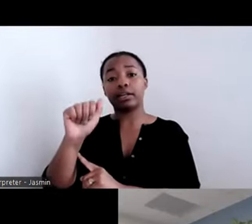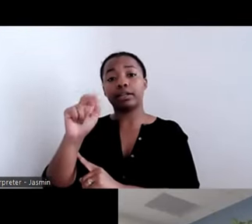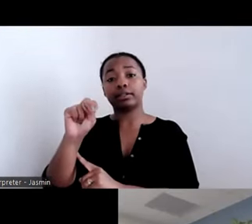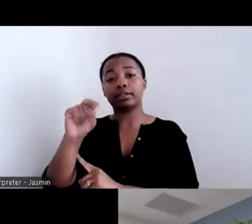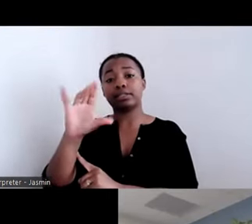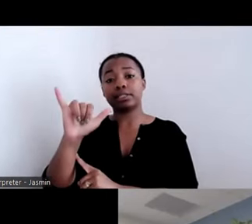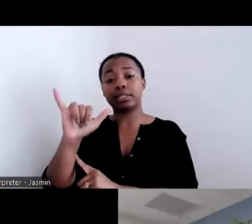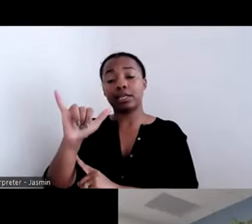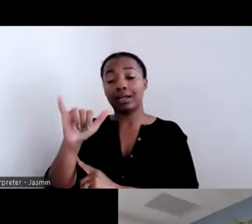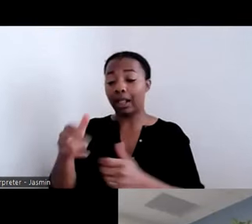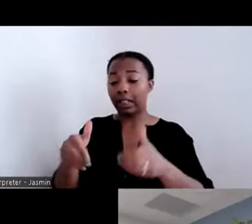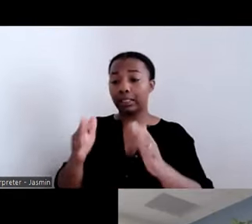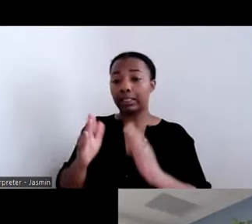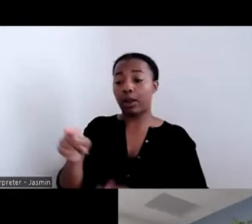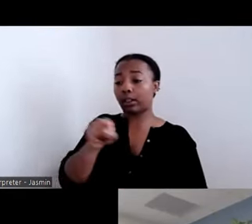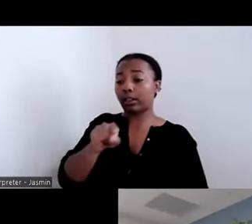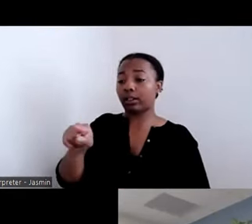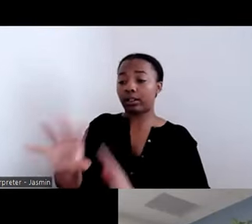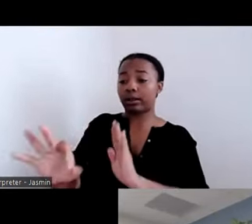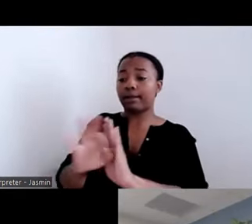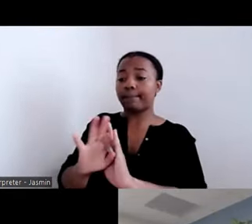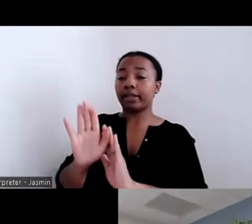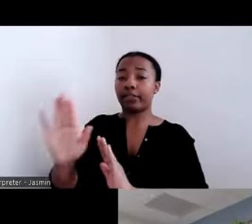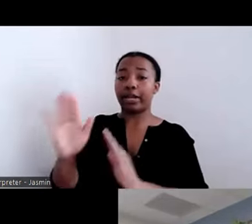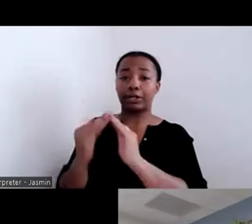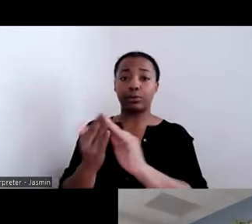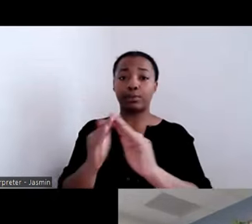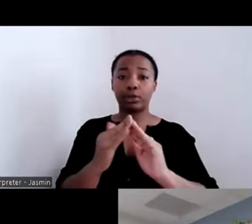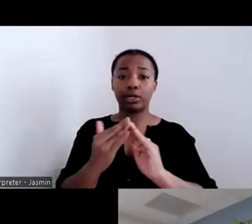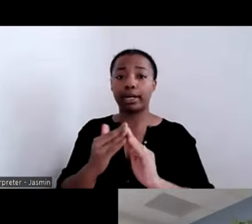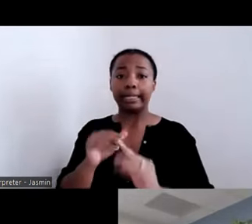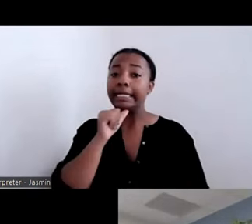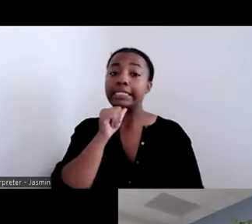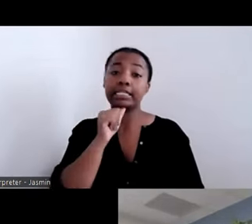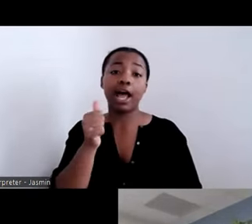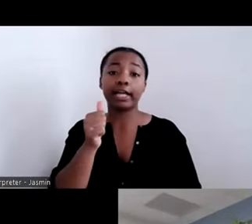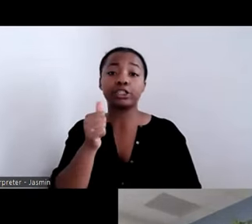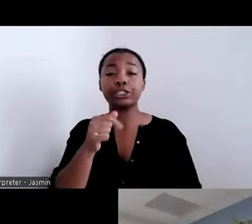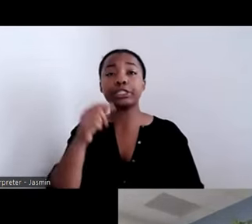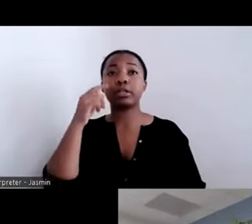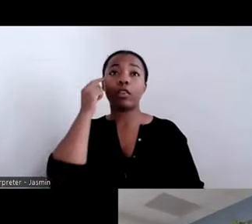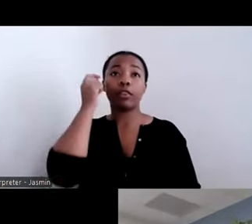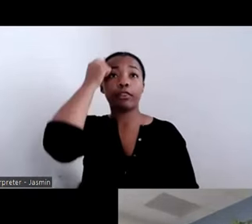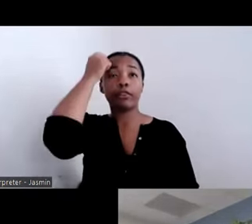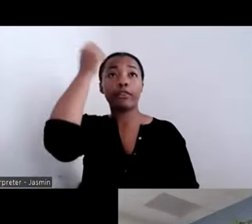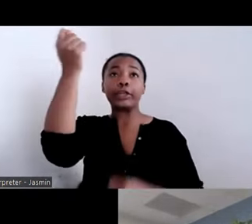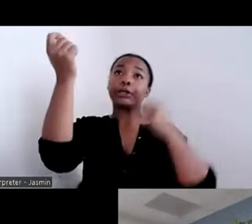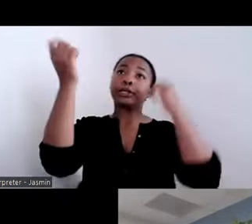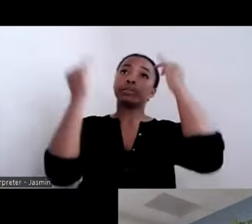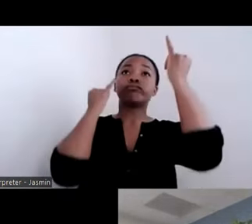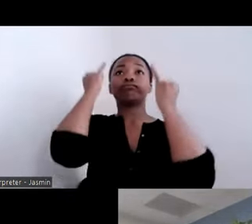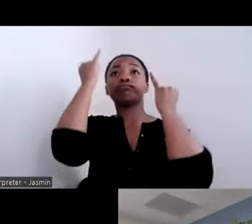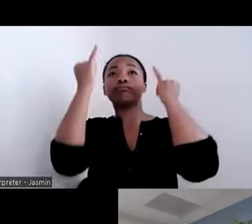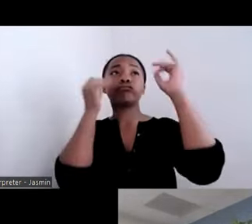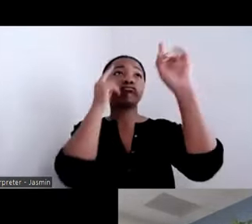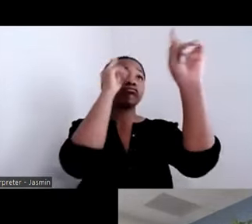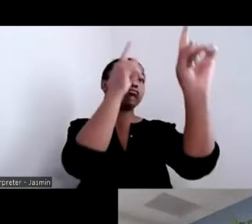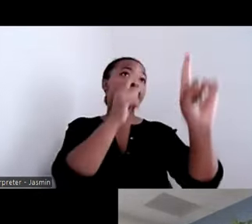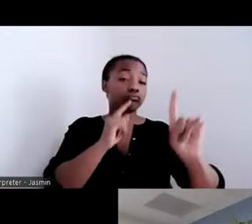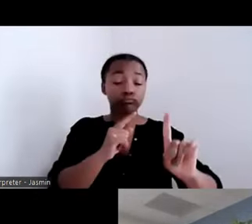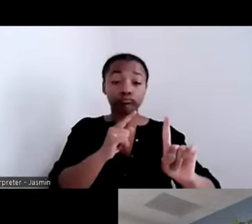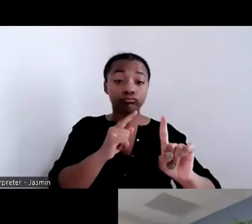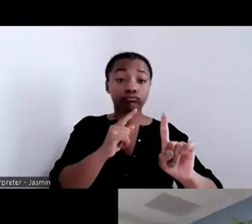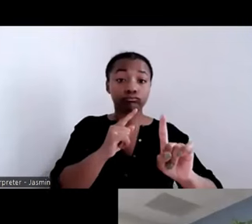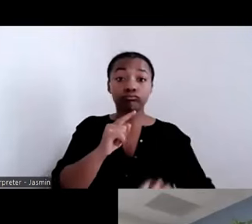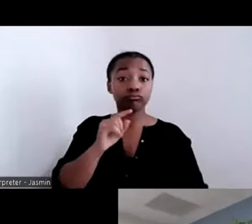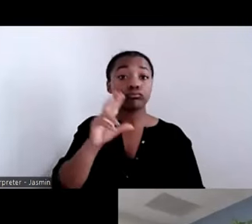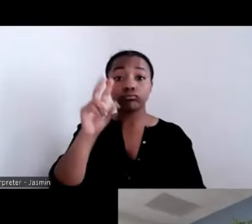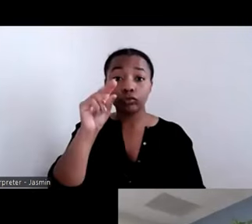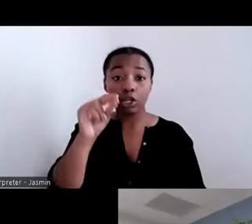not just lofty aspirations and theory for us, that is with Vicki's support and always